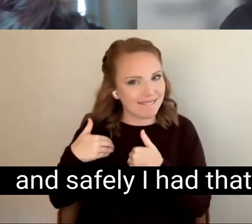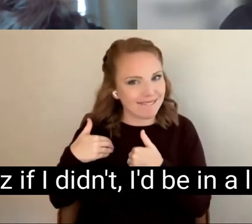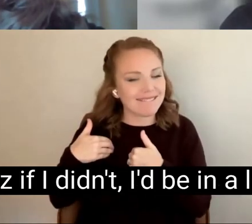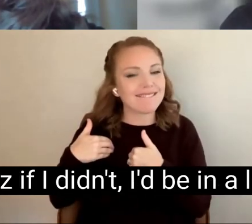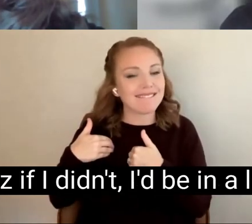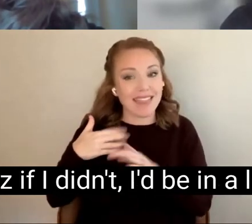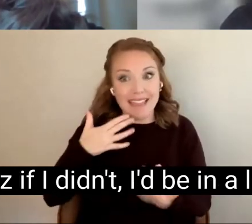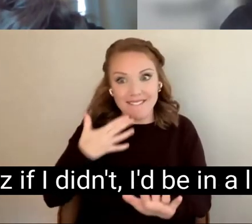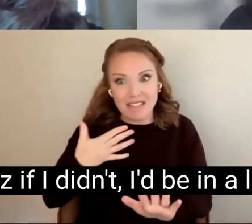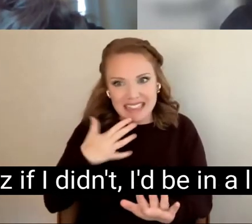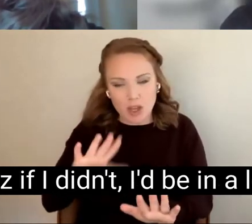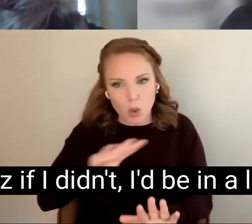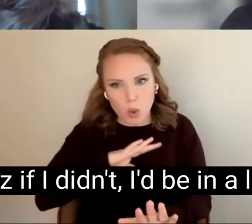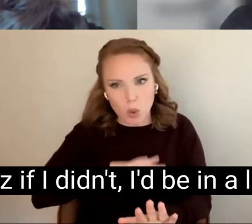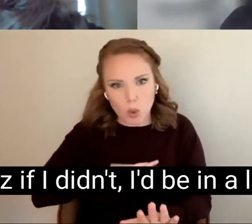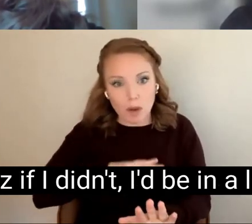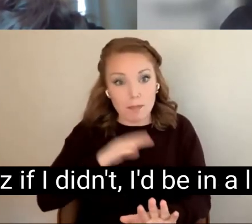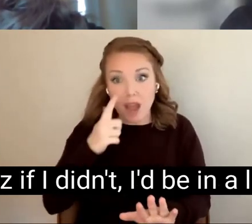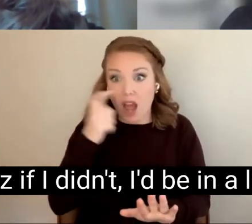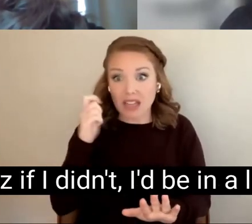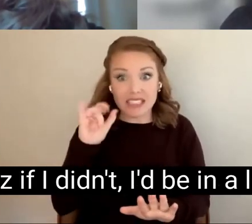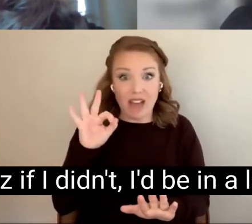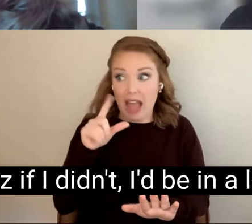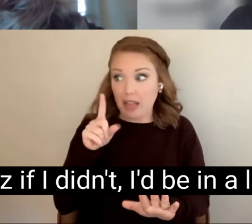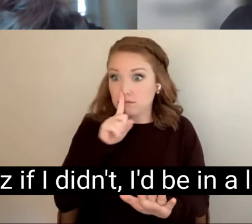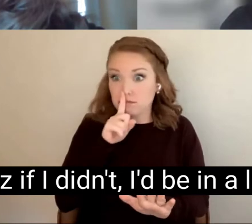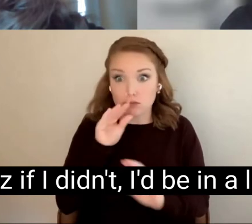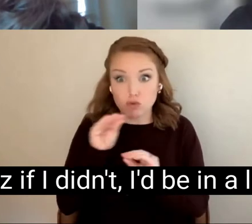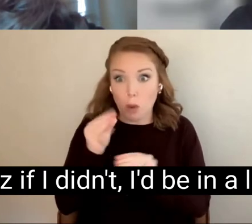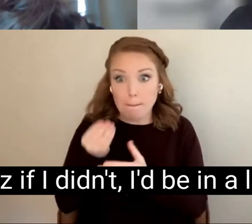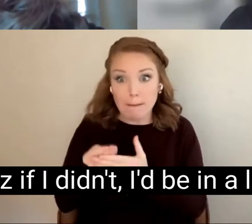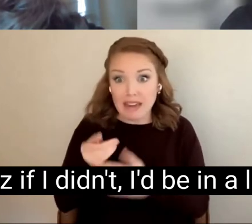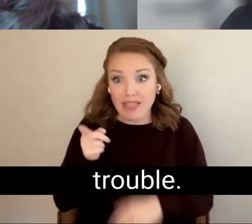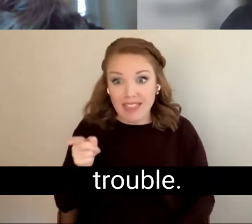Cuz if I didn't, I'd be in a lot of trouble.